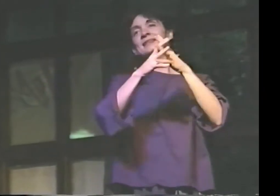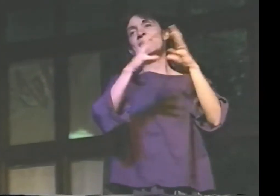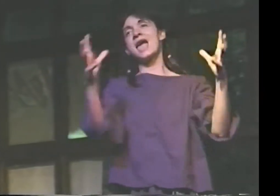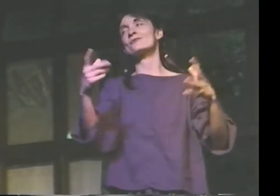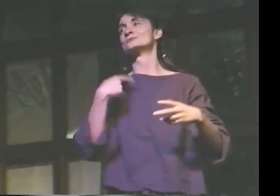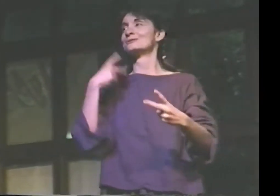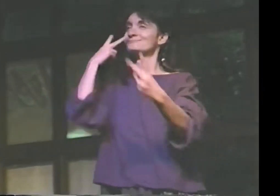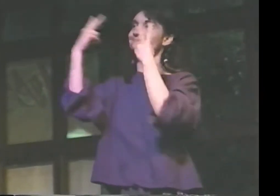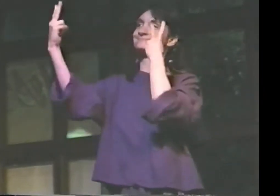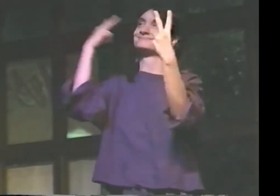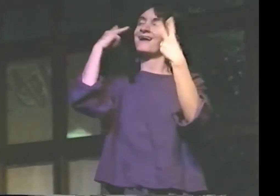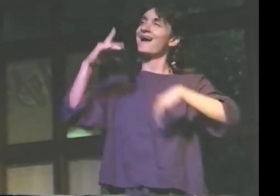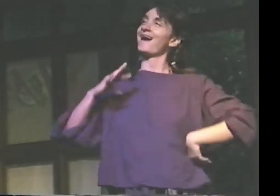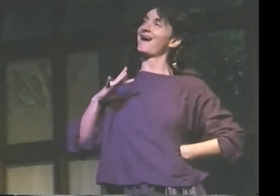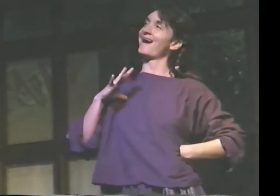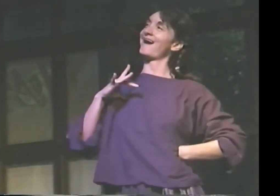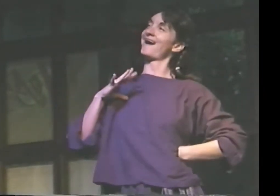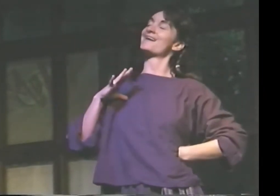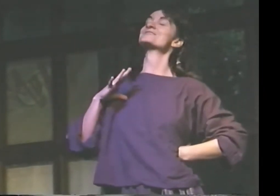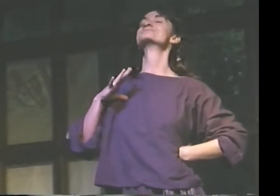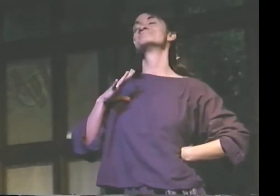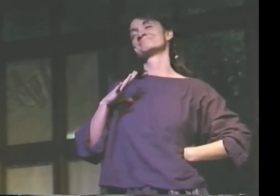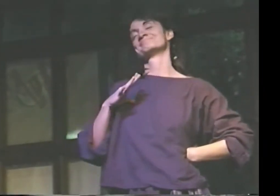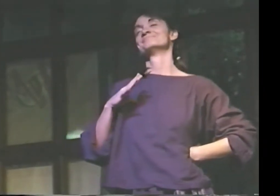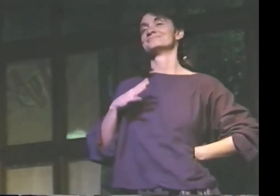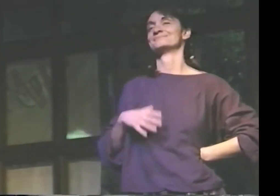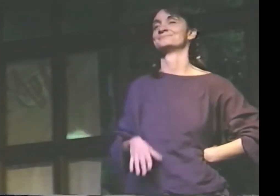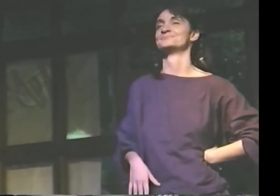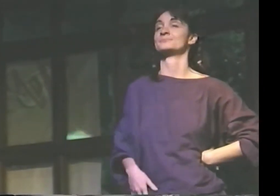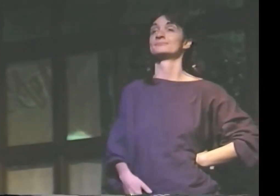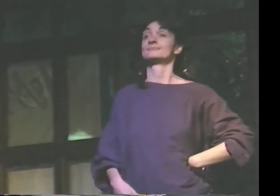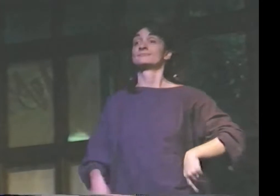I TRAVEL A LOT, AND I'VE SEEN SOME REALLY FINE THINGS.